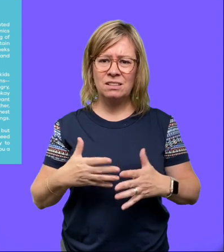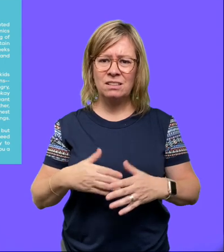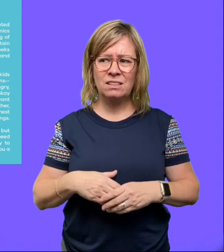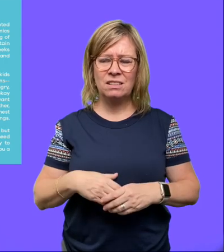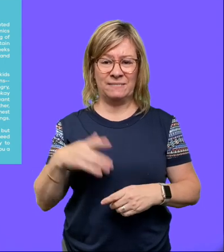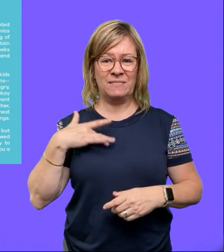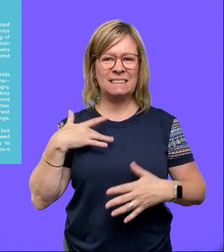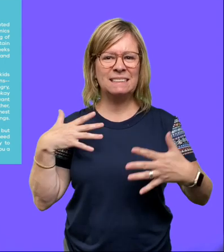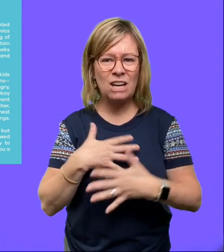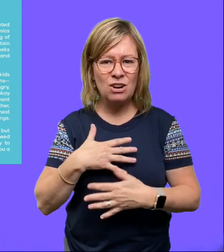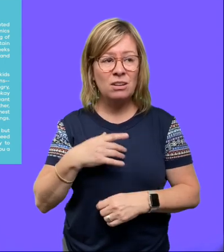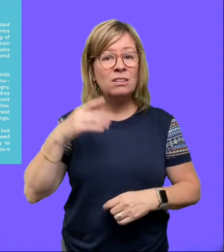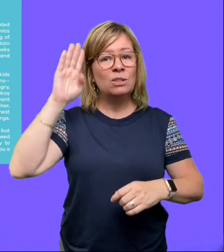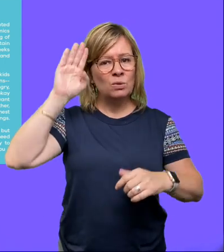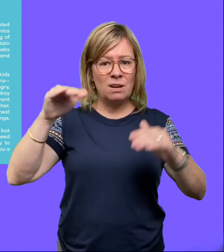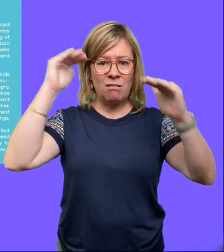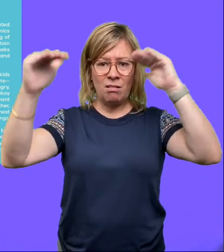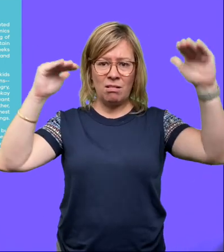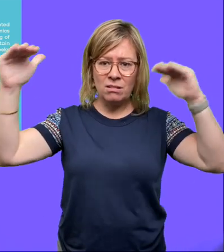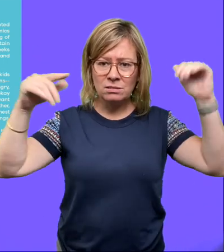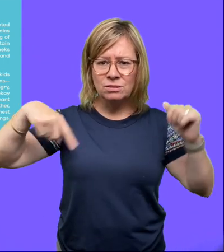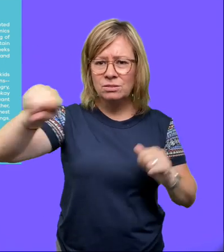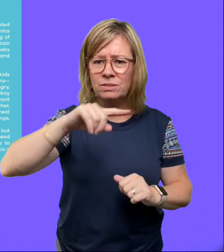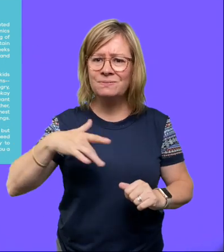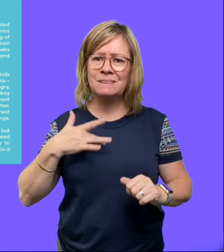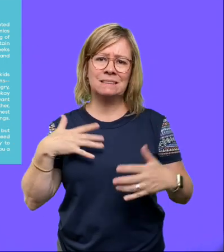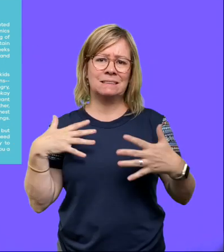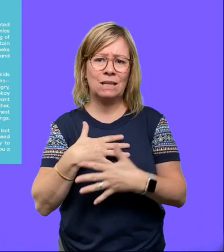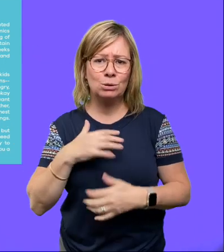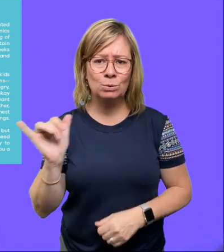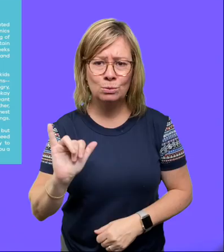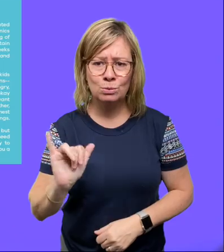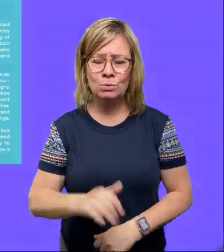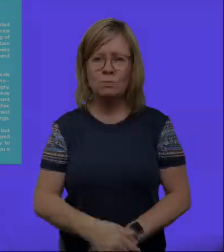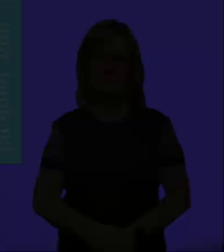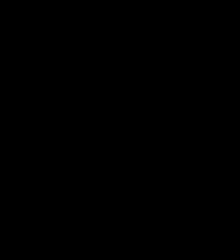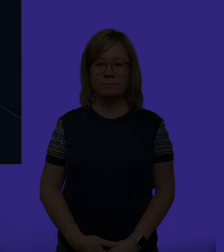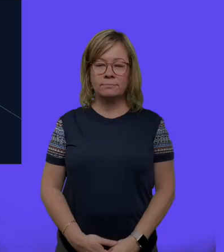They feel scared. Many adults feel scared as well.